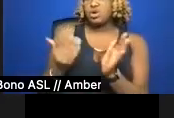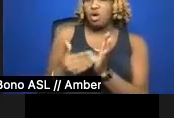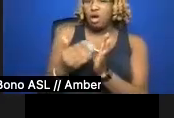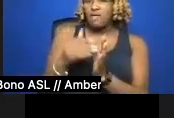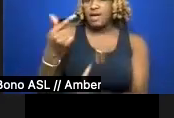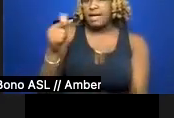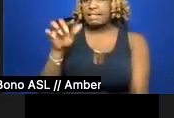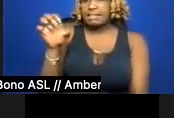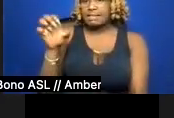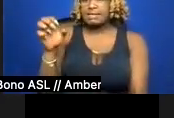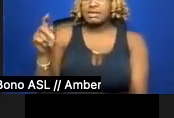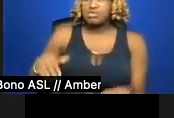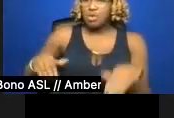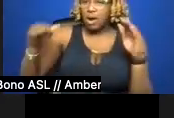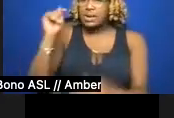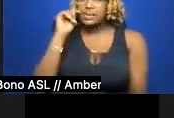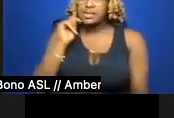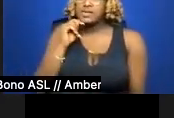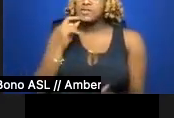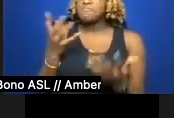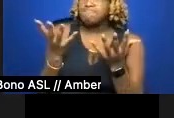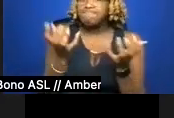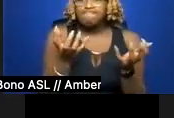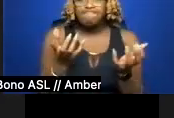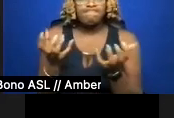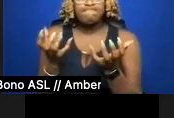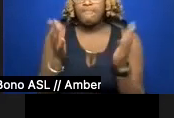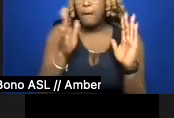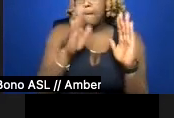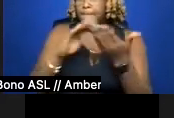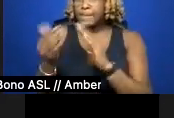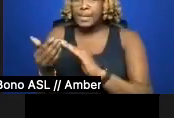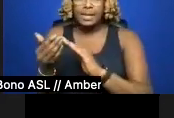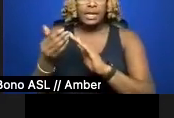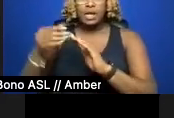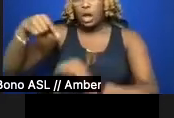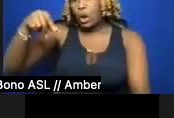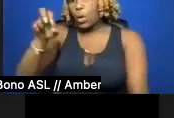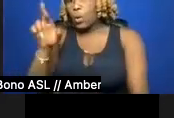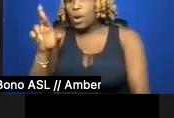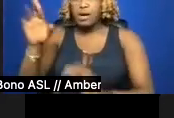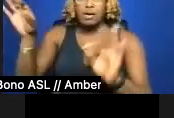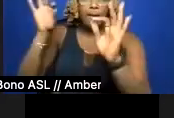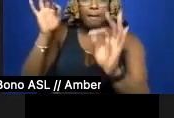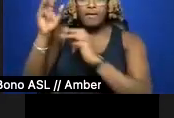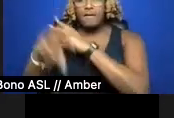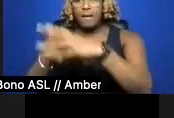I yearned for some metropolitan queer utopia. It wasn't until I was an adult that I recognized, for